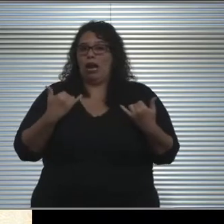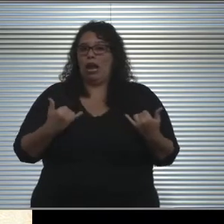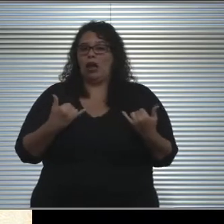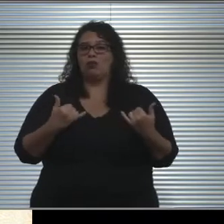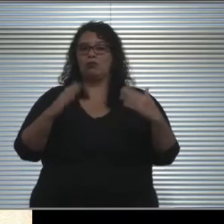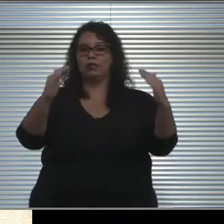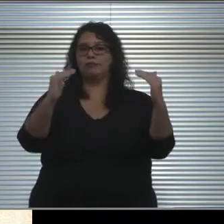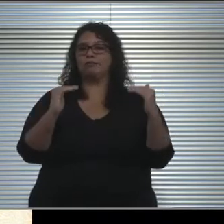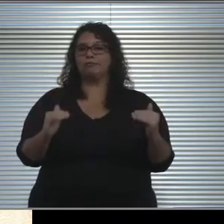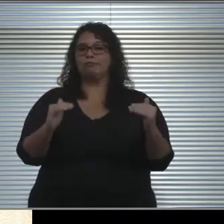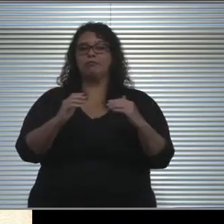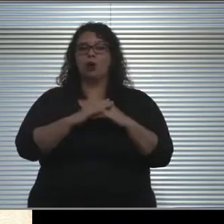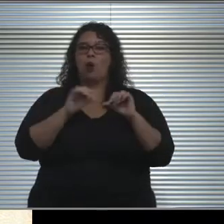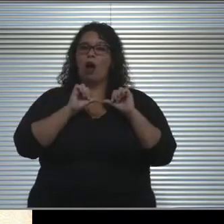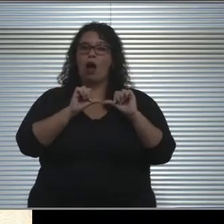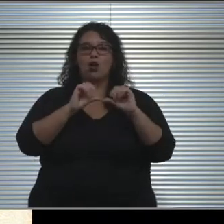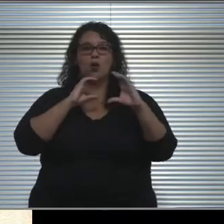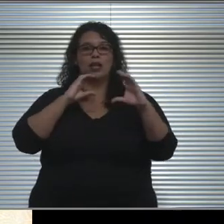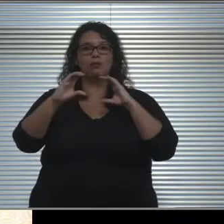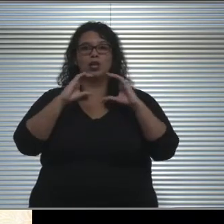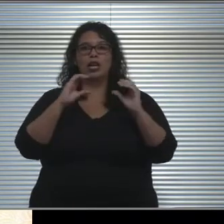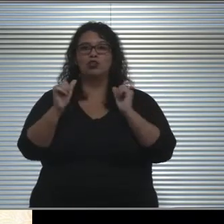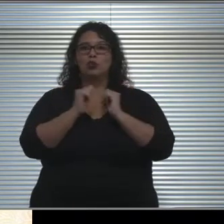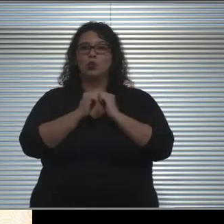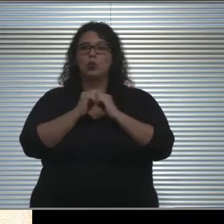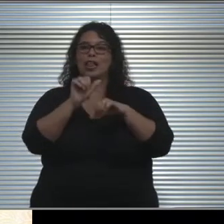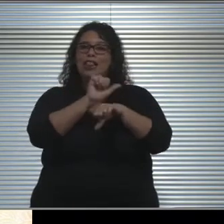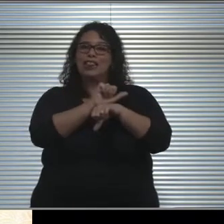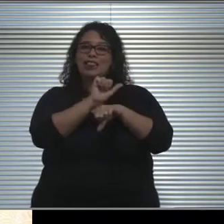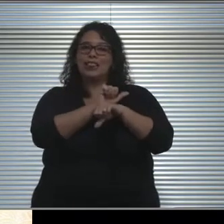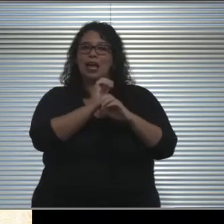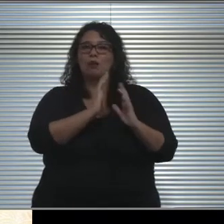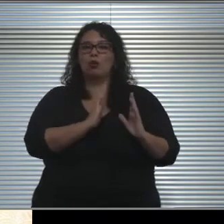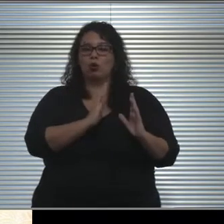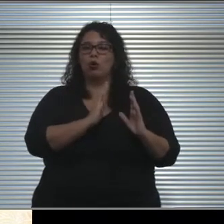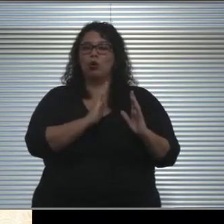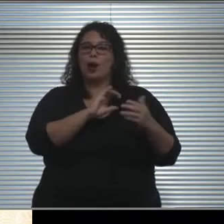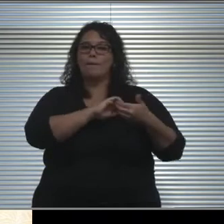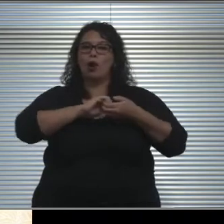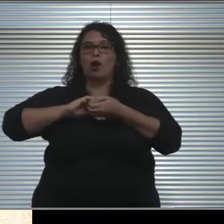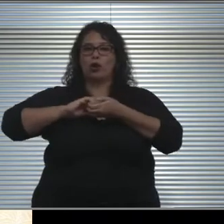We are in ongoing communication with our labor partners regarding the waiver process,